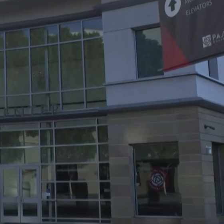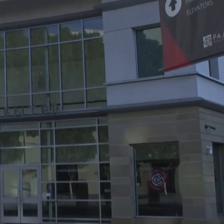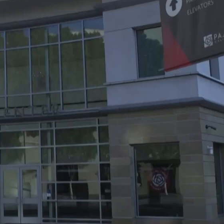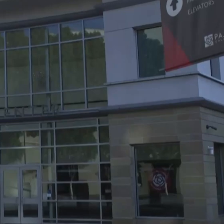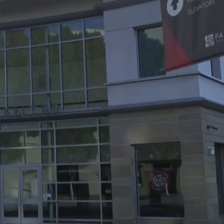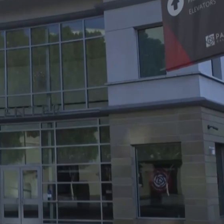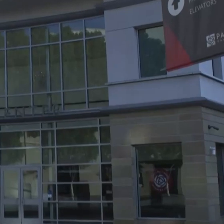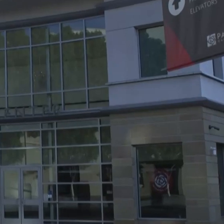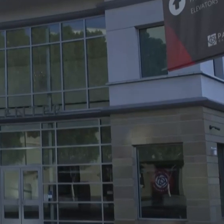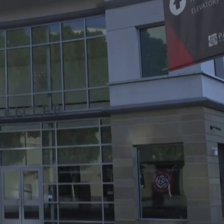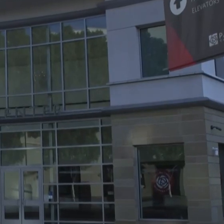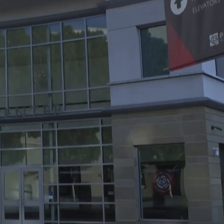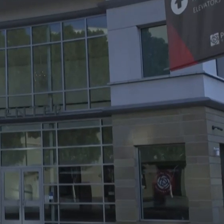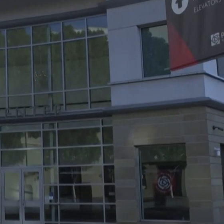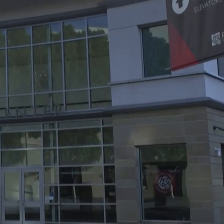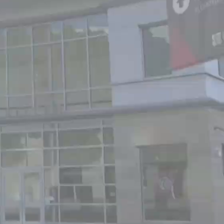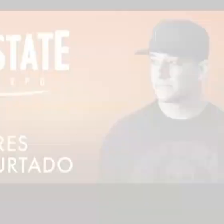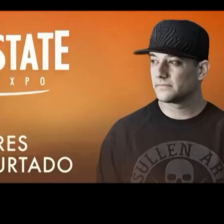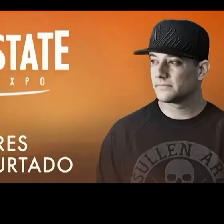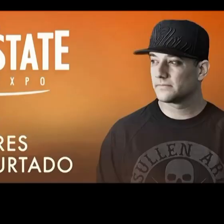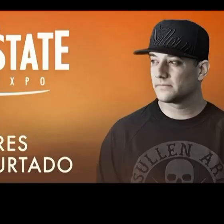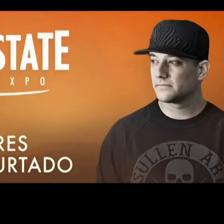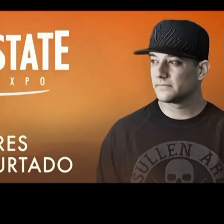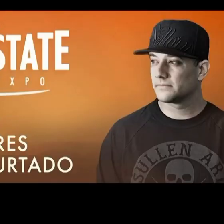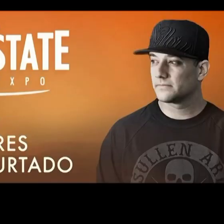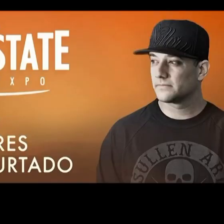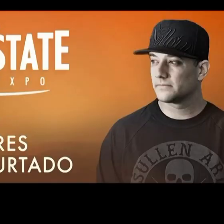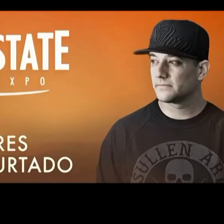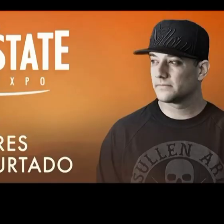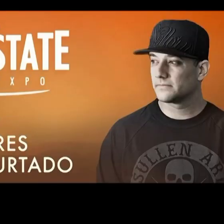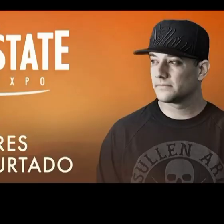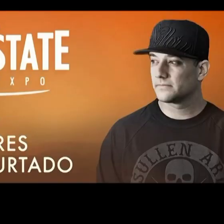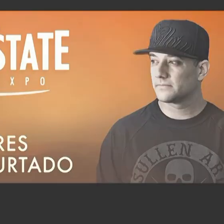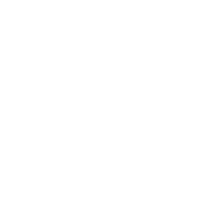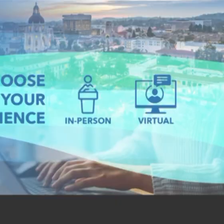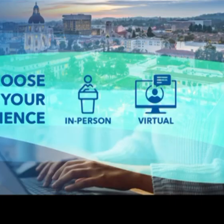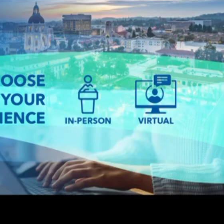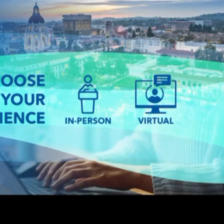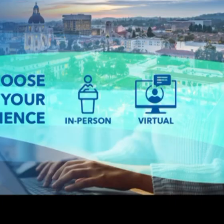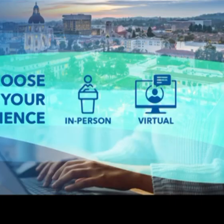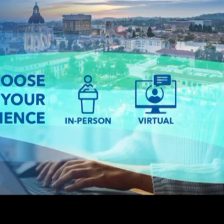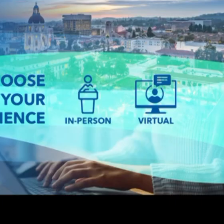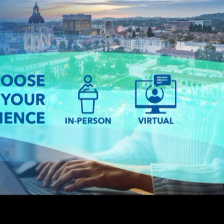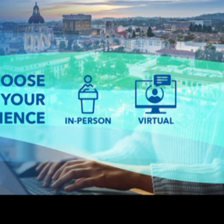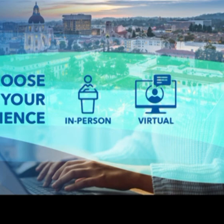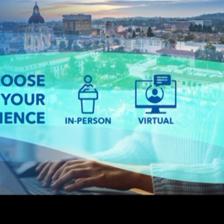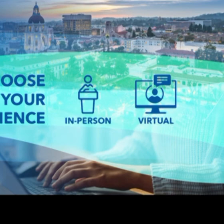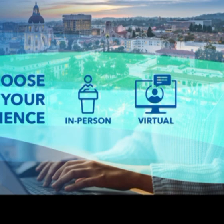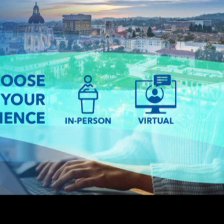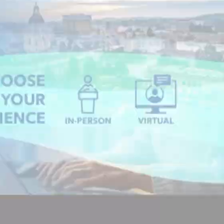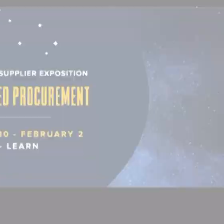back several popular conventions like the golden state tattoo expo acwa water